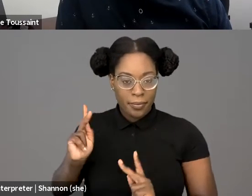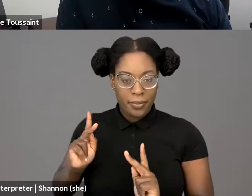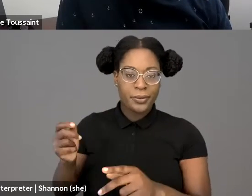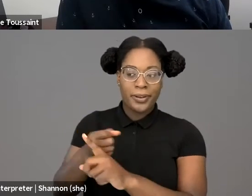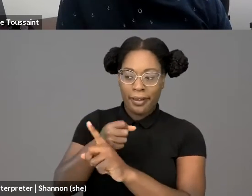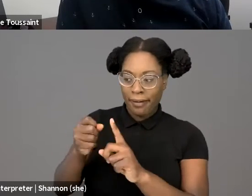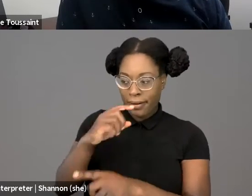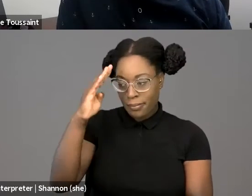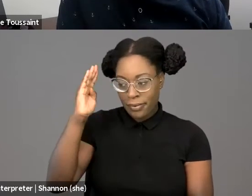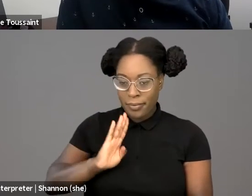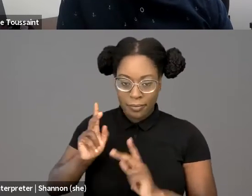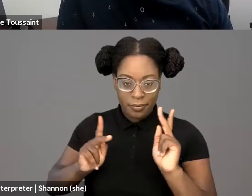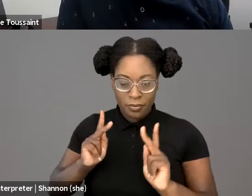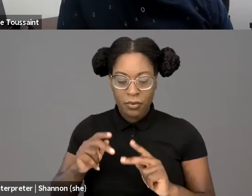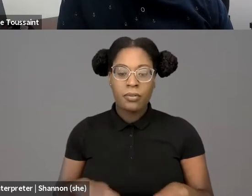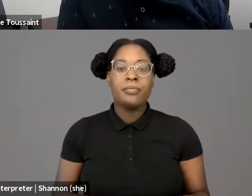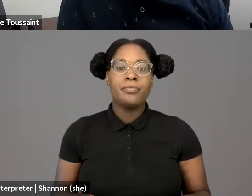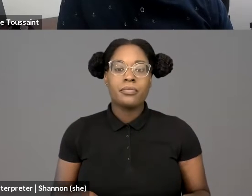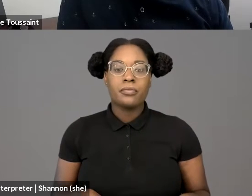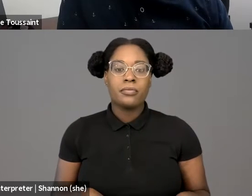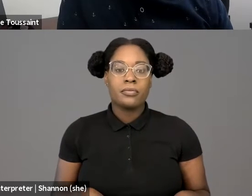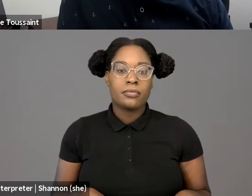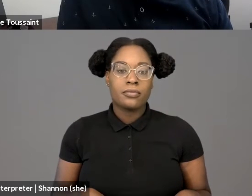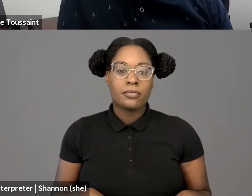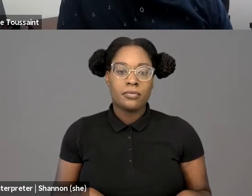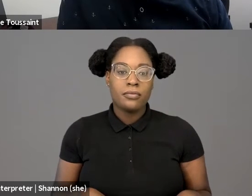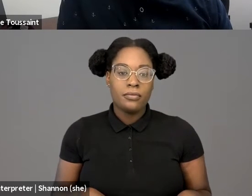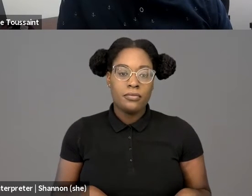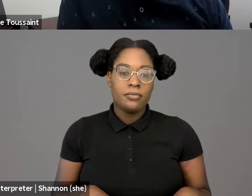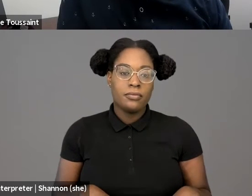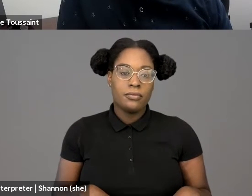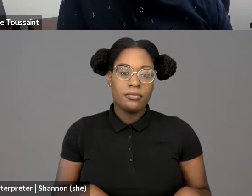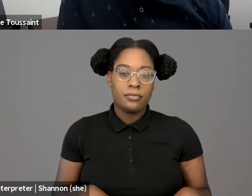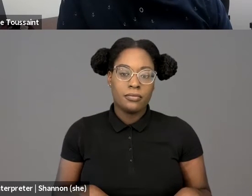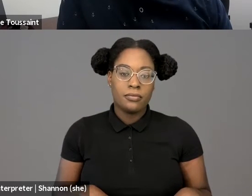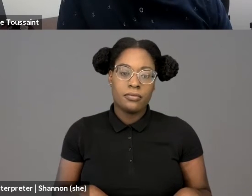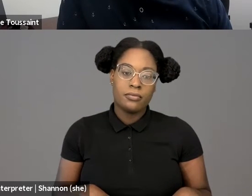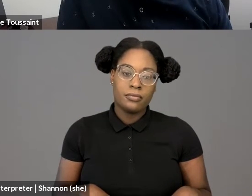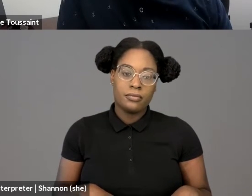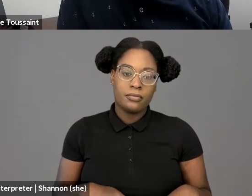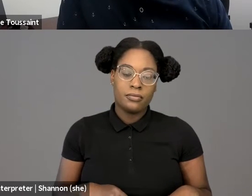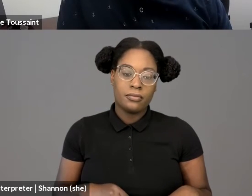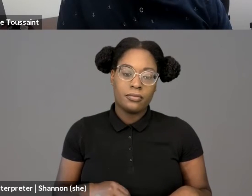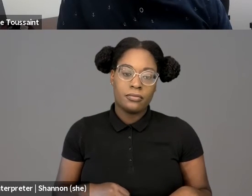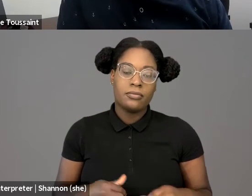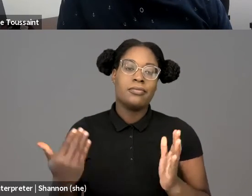you know, again, I've already mentioned we tend to view often technology, especially surveillance as a negative,